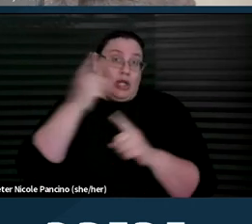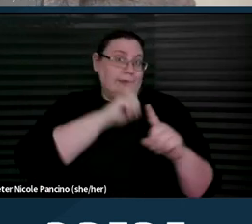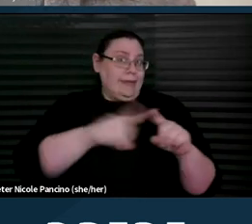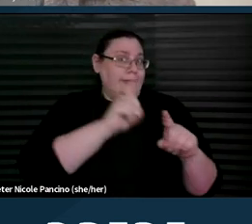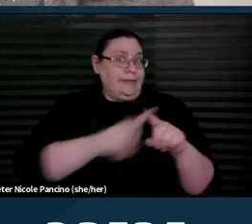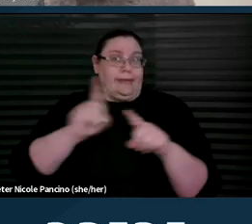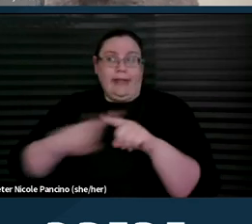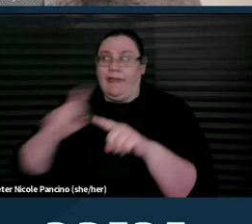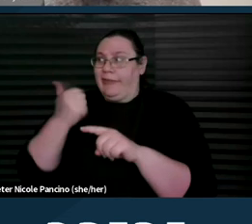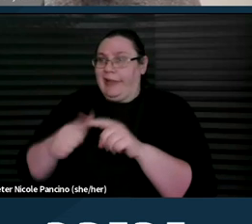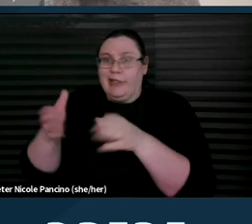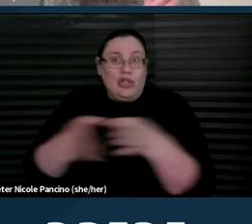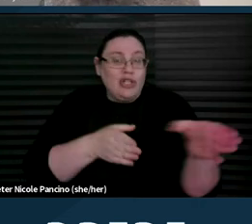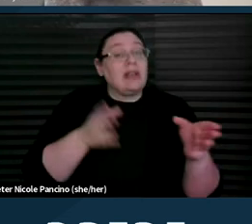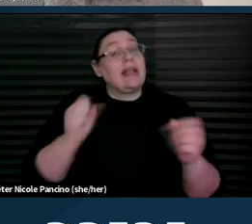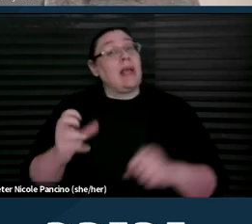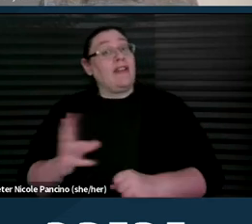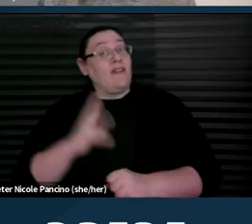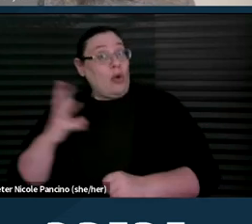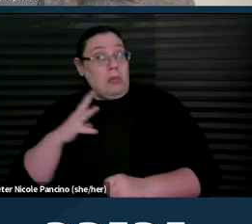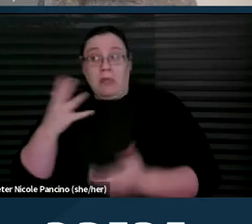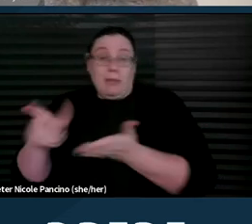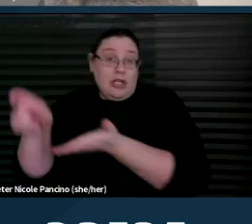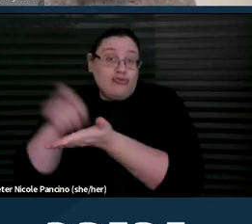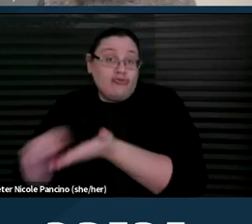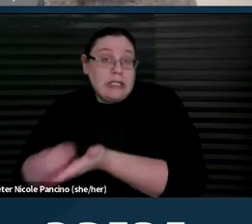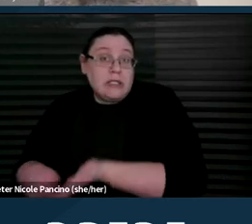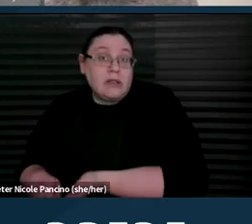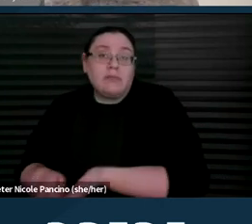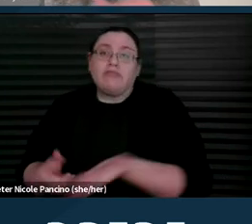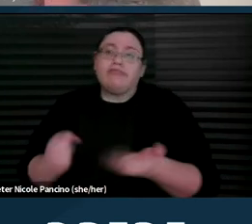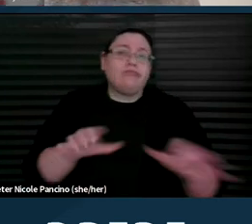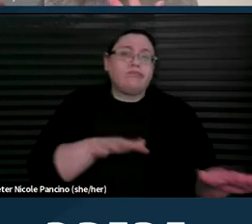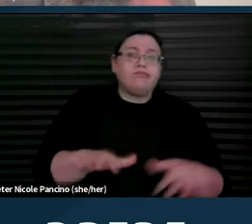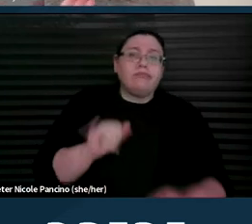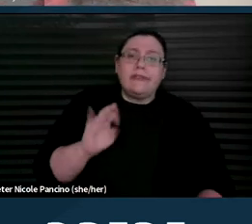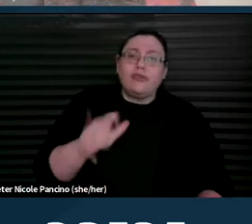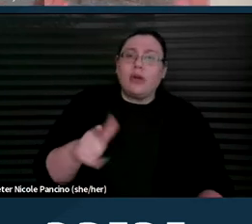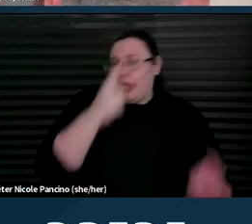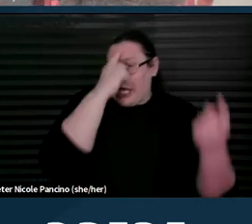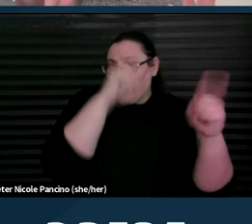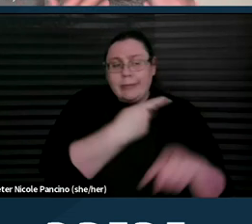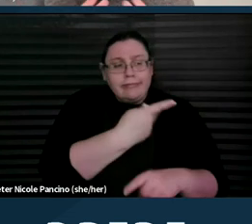It can be formal as in written, or it can be an informal agreement between two people who have just decided that